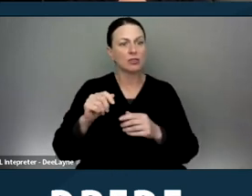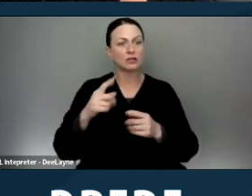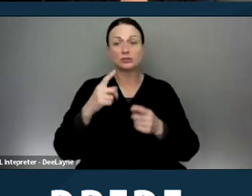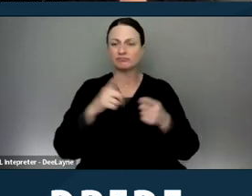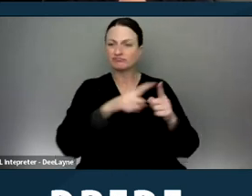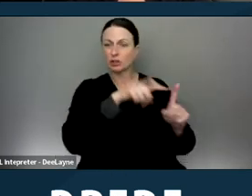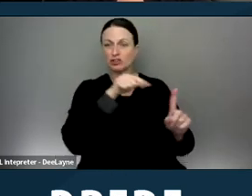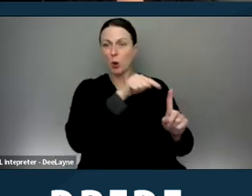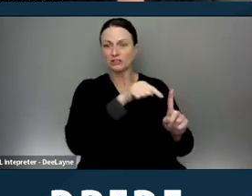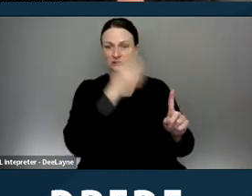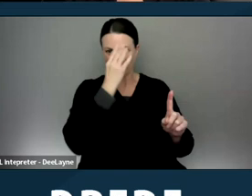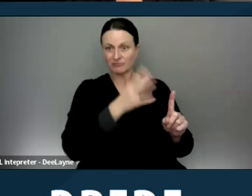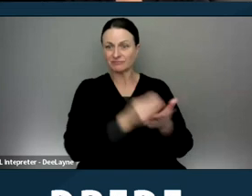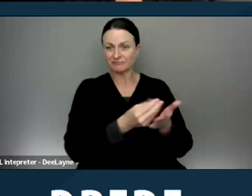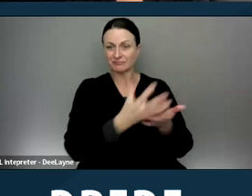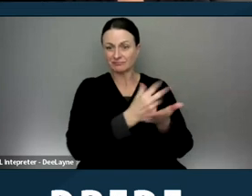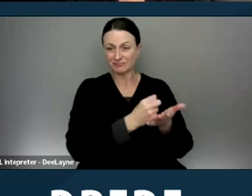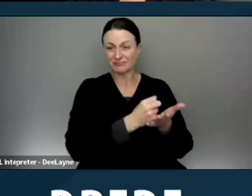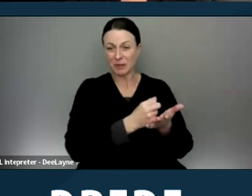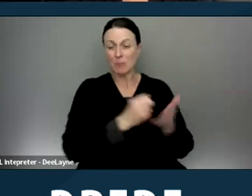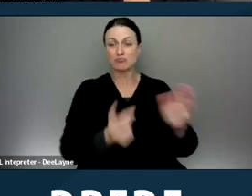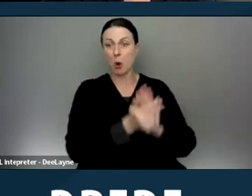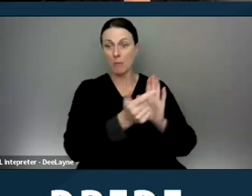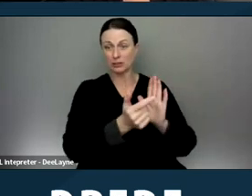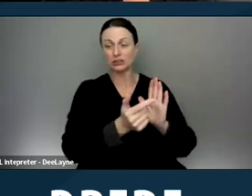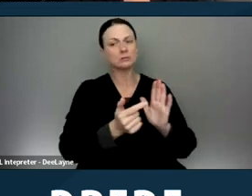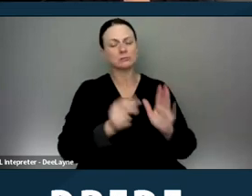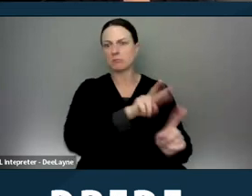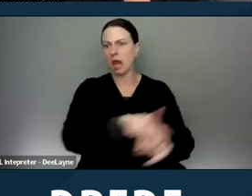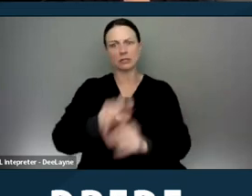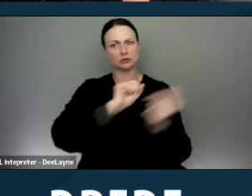to a broad range of housing providers. All housing providers